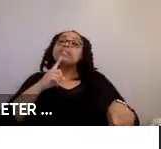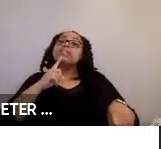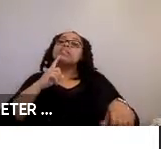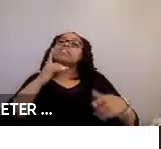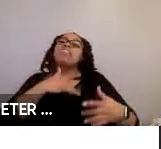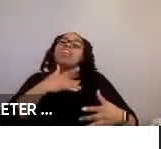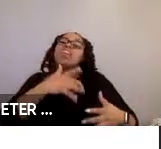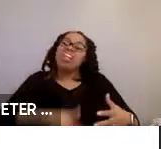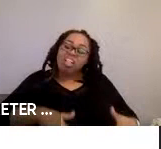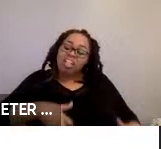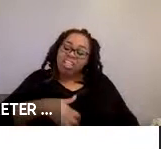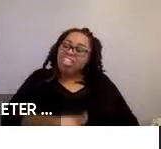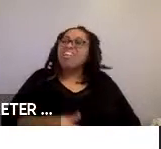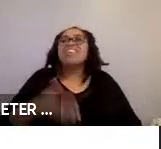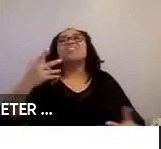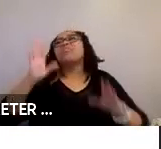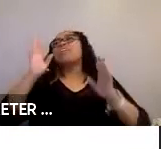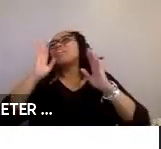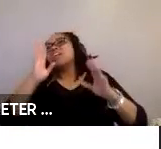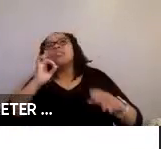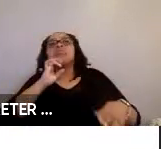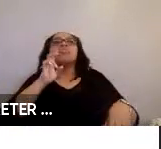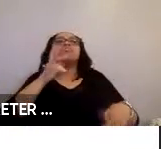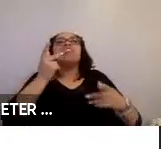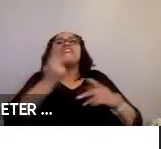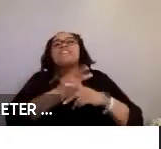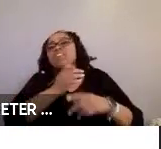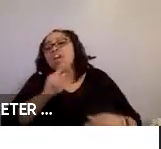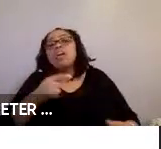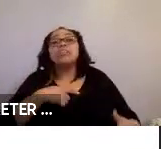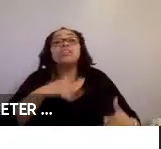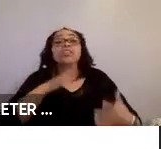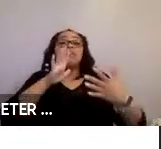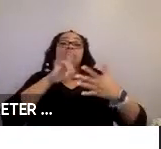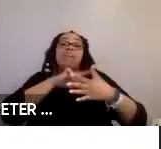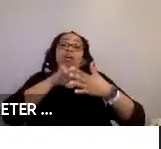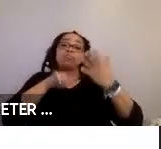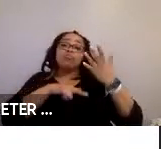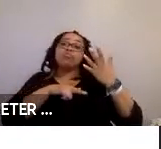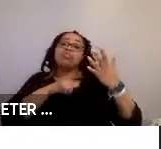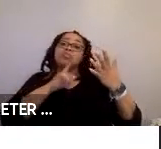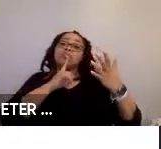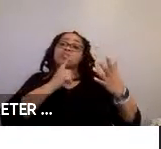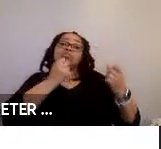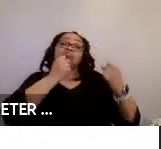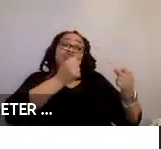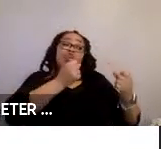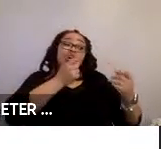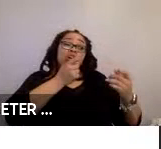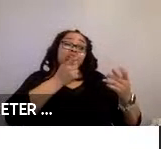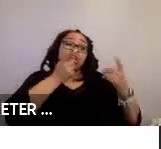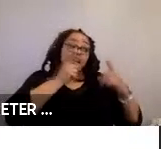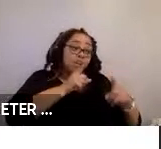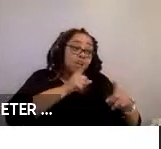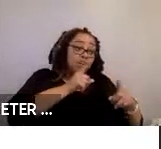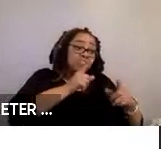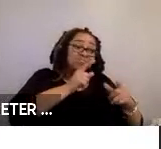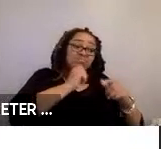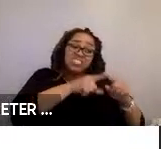And they used a five-point Likert scale from strongly disagree to strongly agree. With